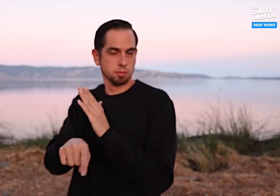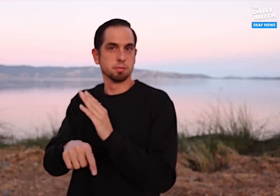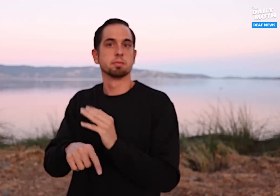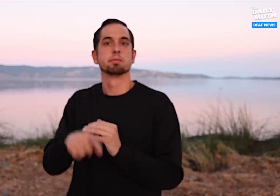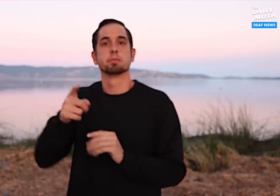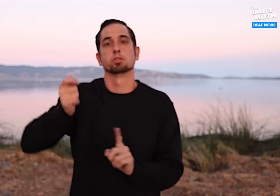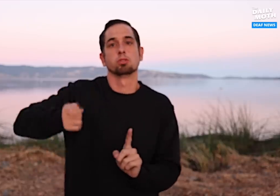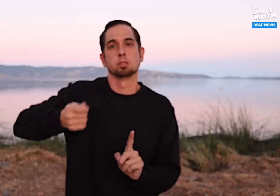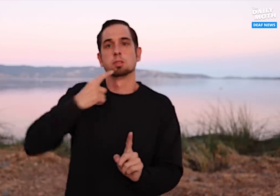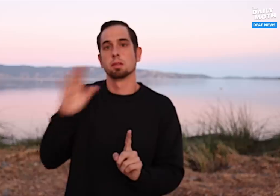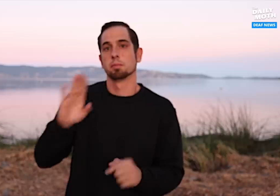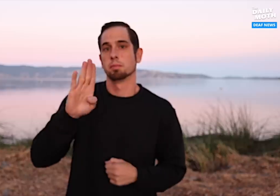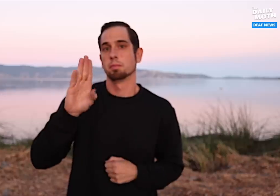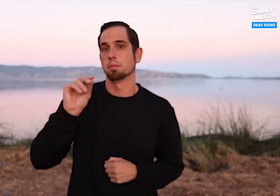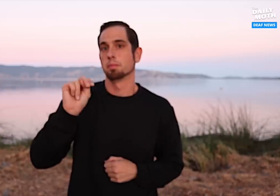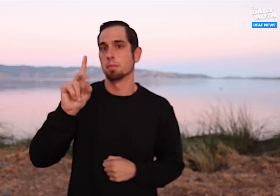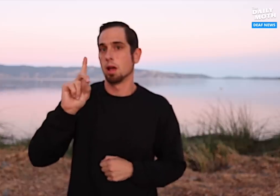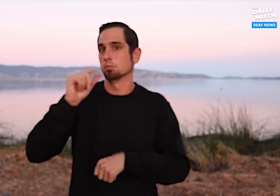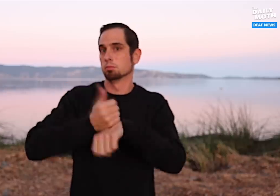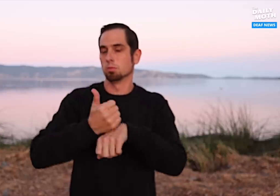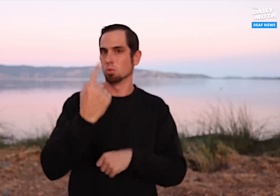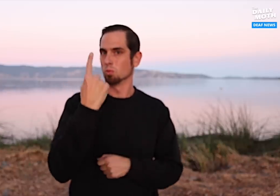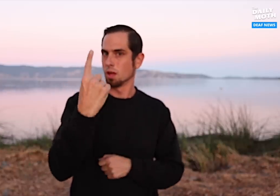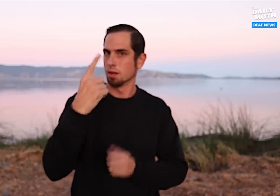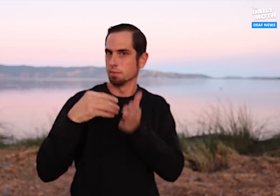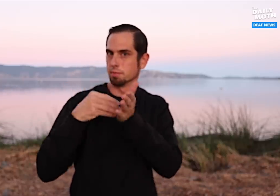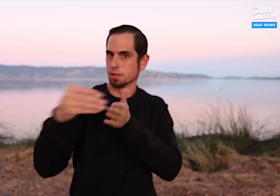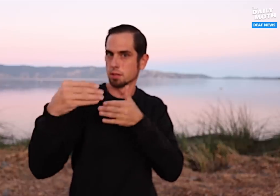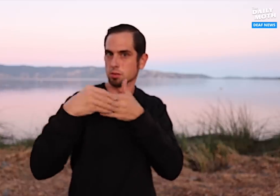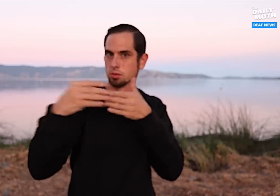His bond was set at $1 million.